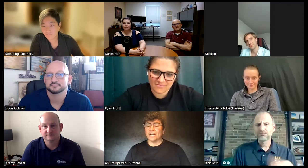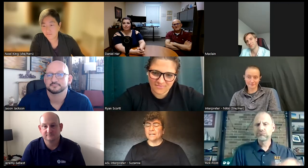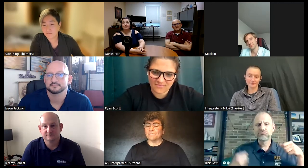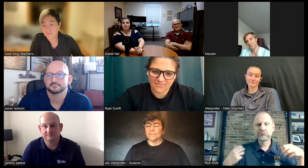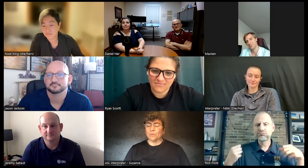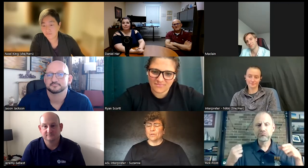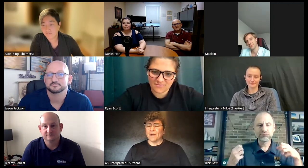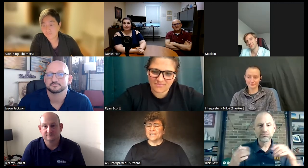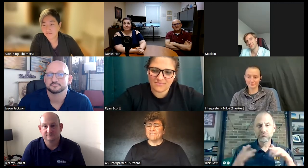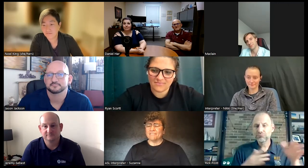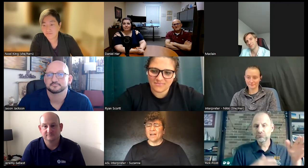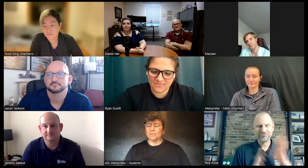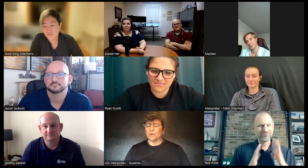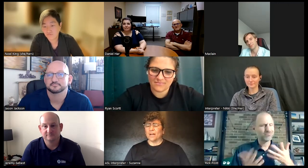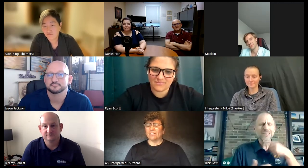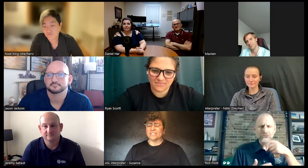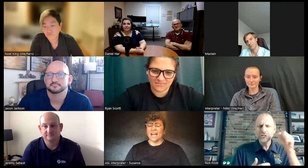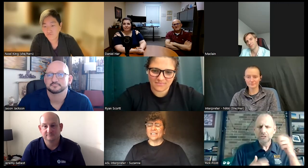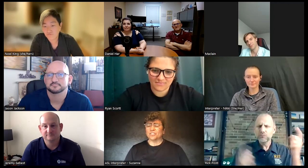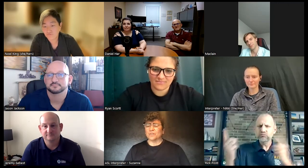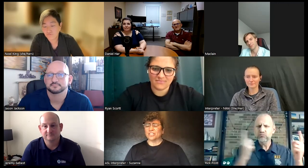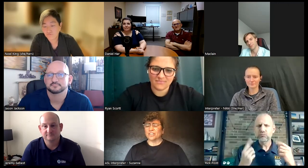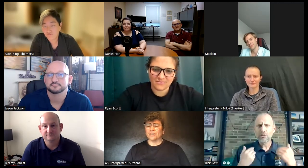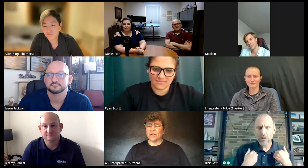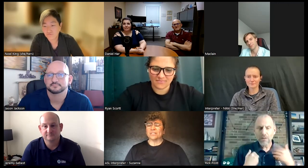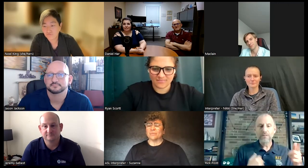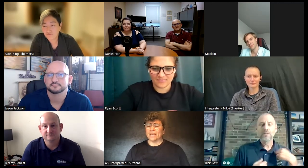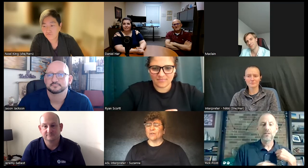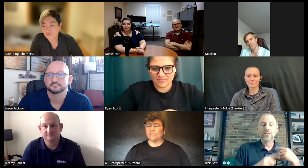young with my deaf family we all signed to each other there were some hearing